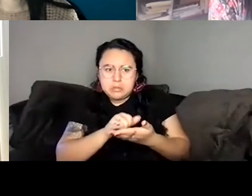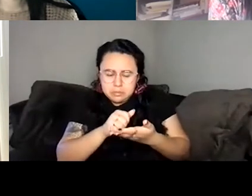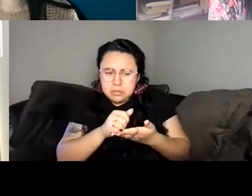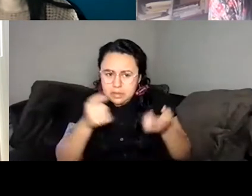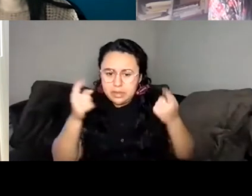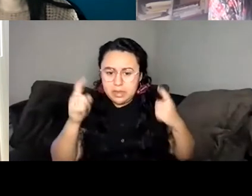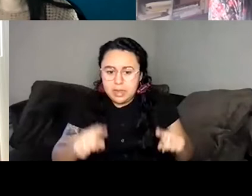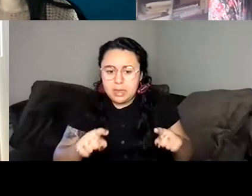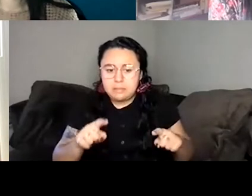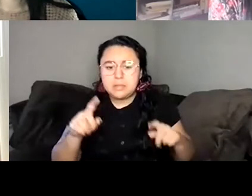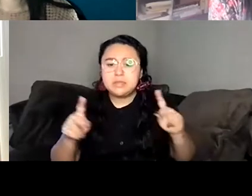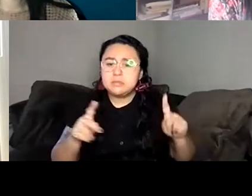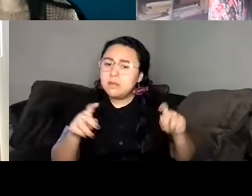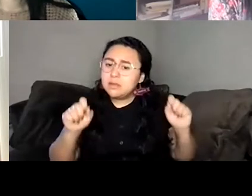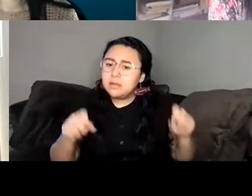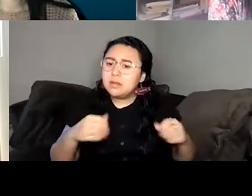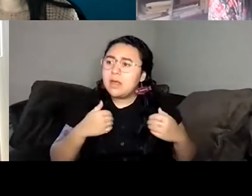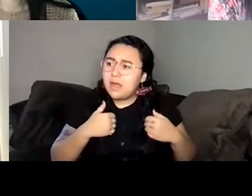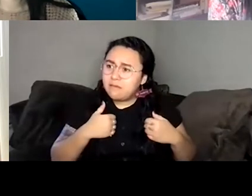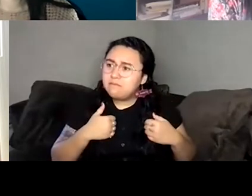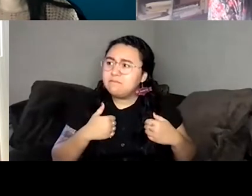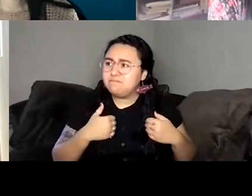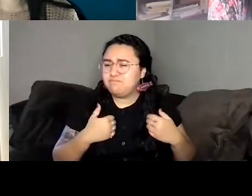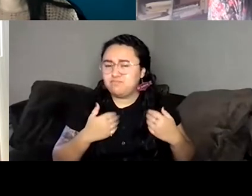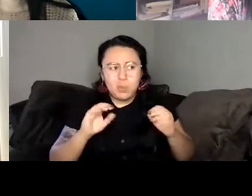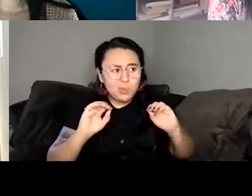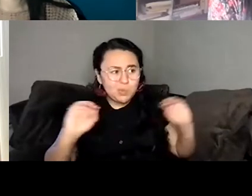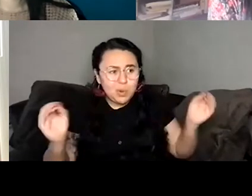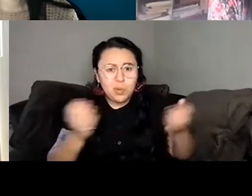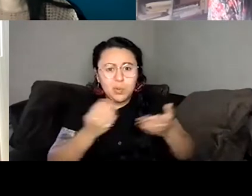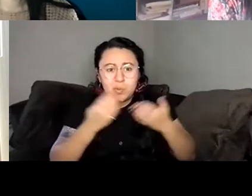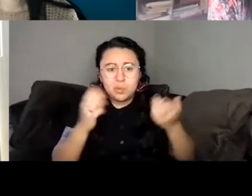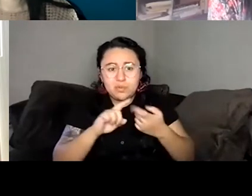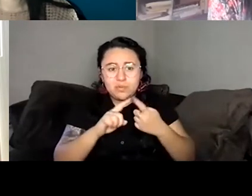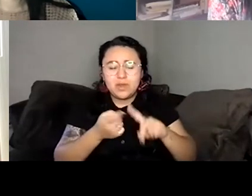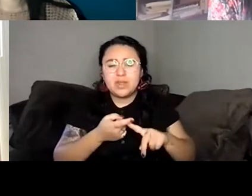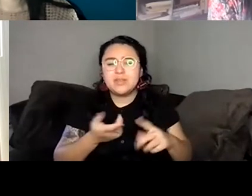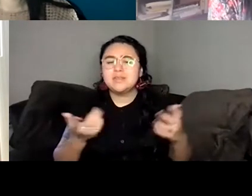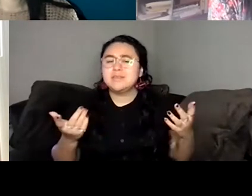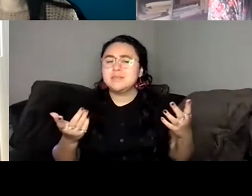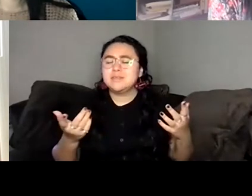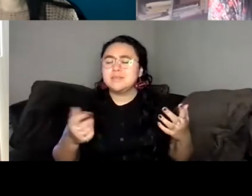know, people can have no friends. But I never felt right about it, but I was doing it because